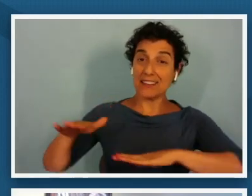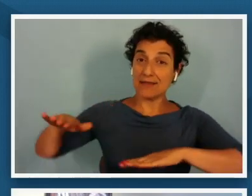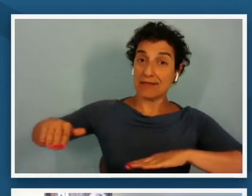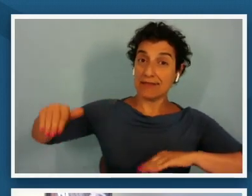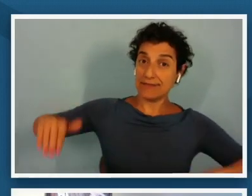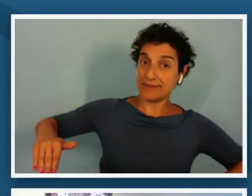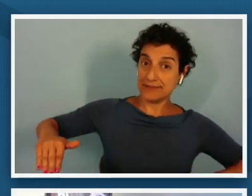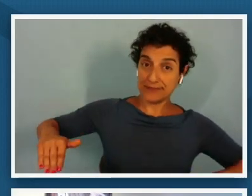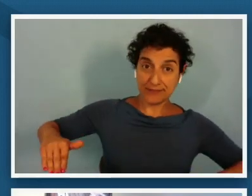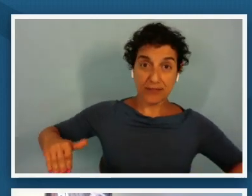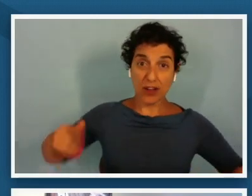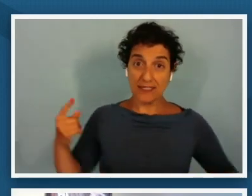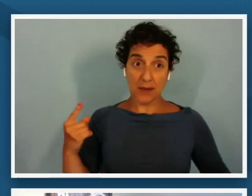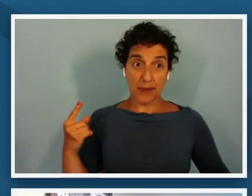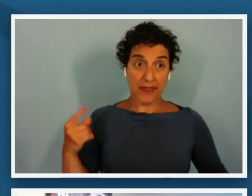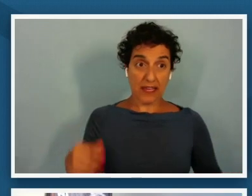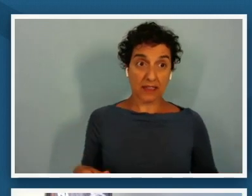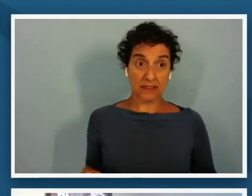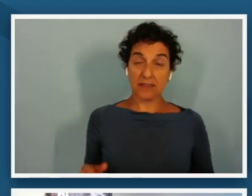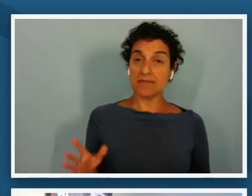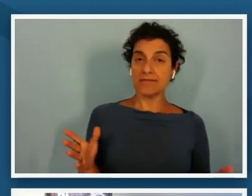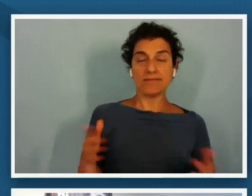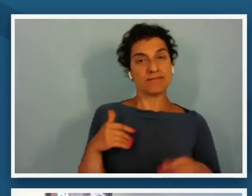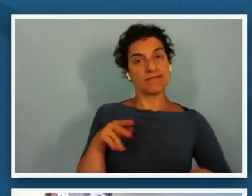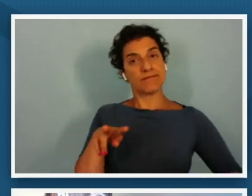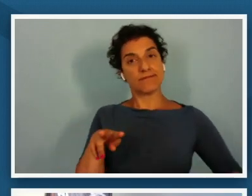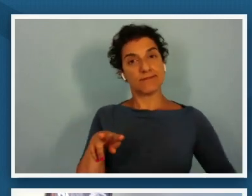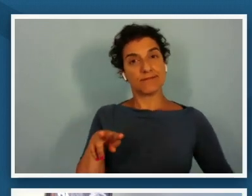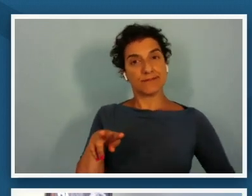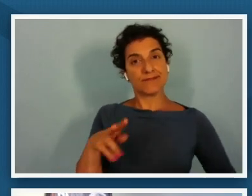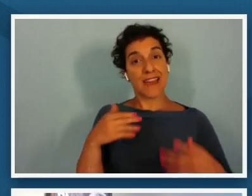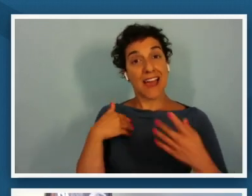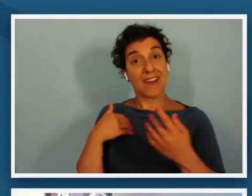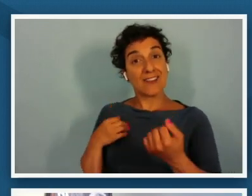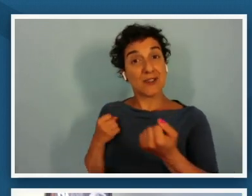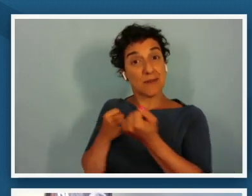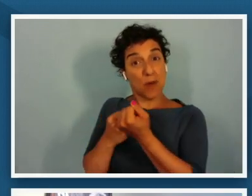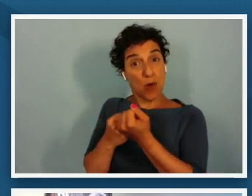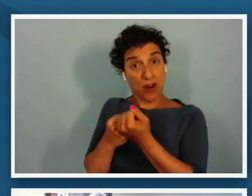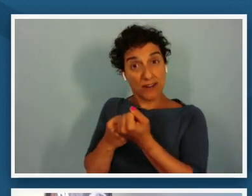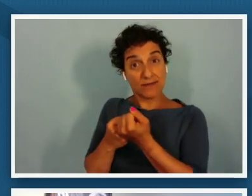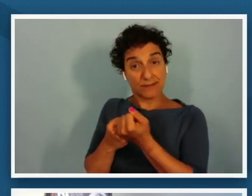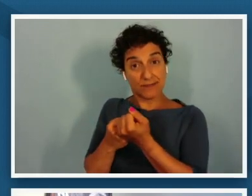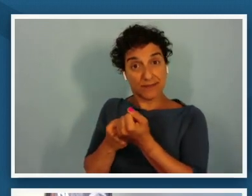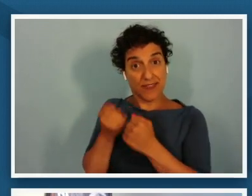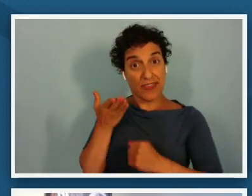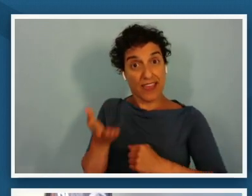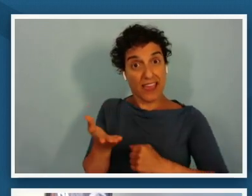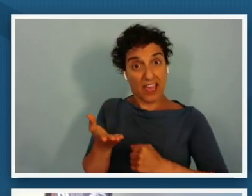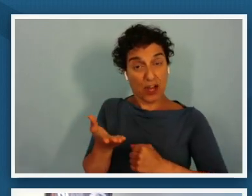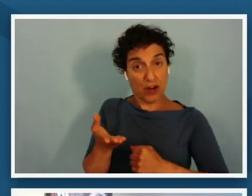there is an idea of um support that is there